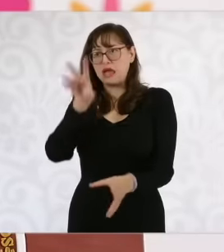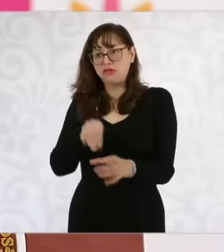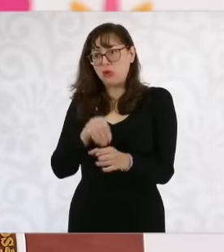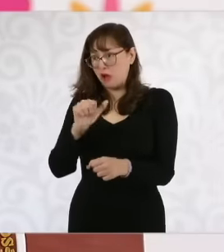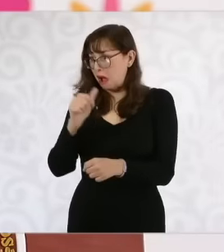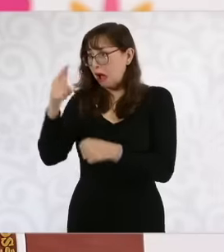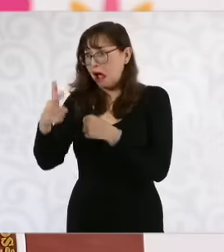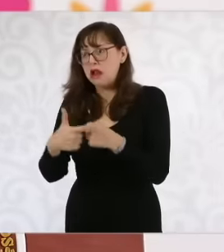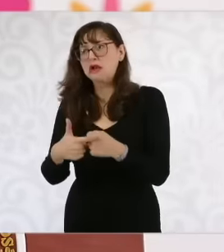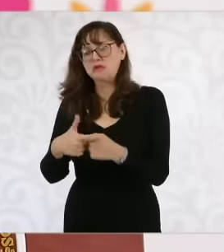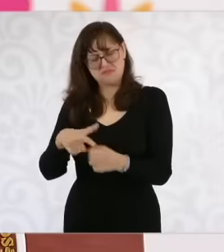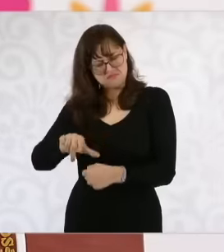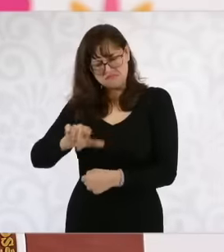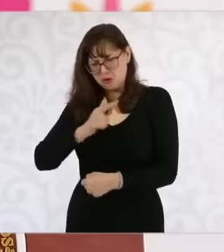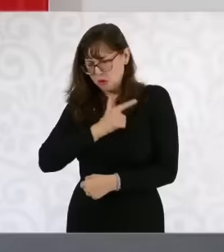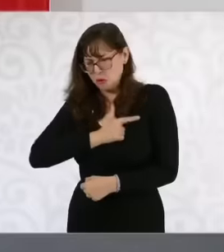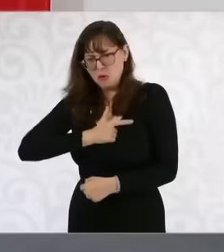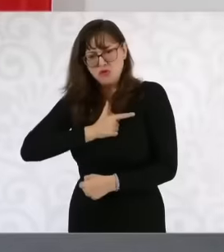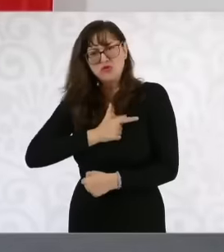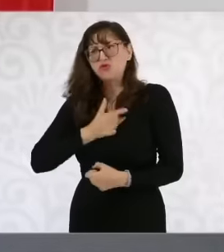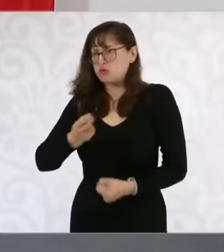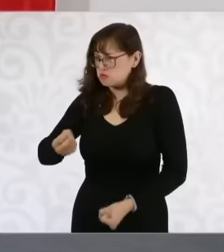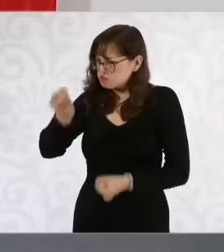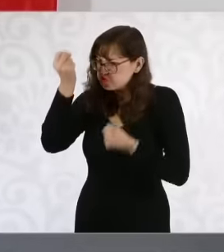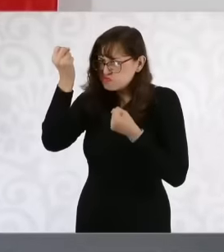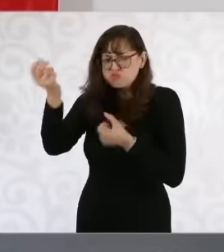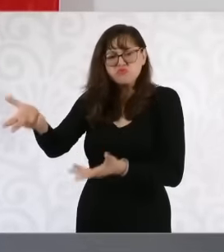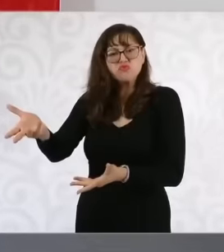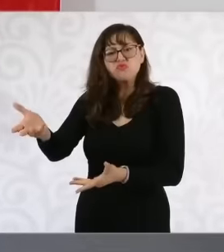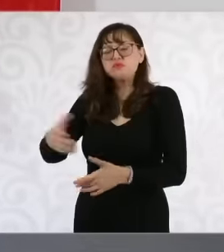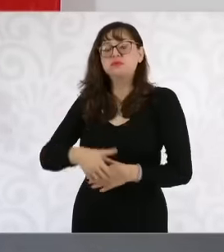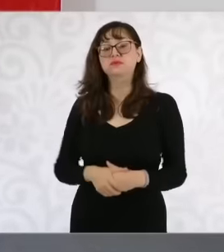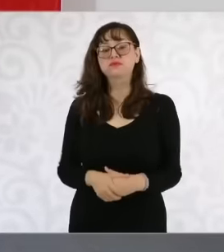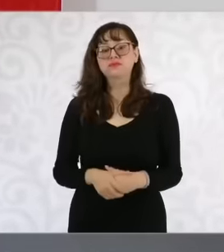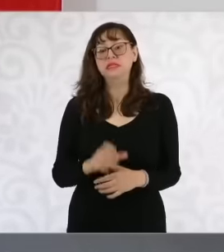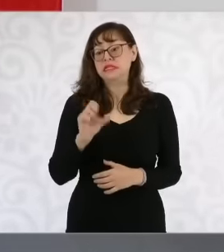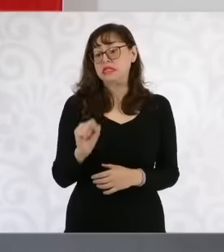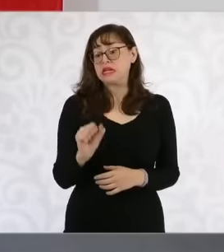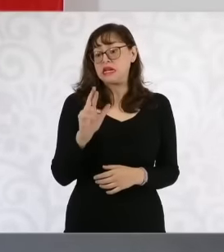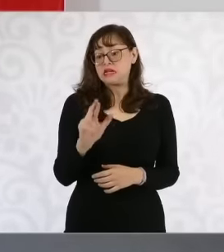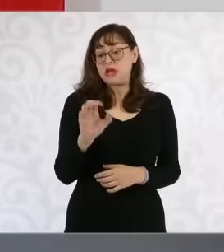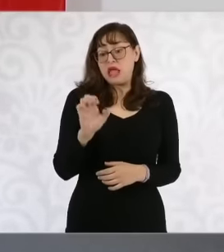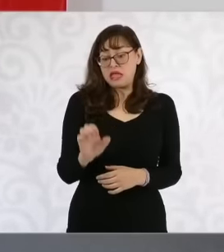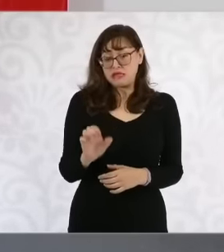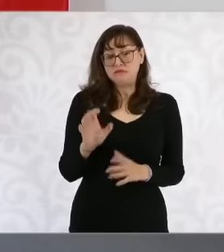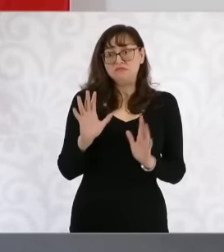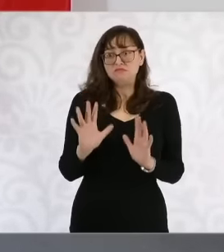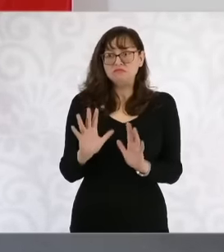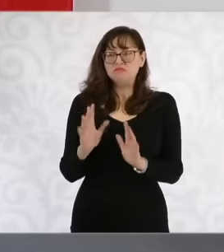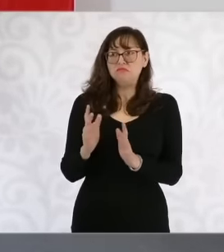Mexico may need will always be there. The secretary of foreign relations was attentive from the